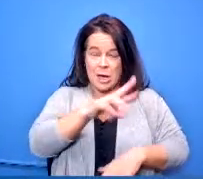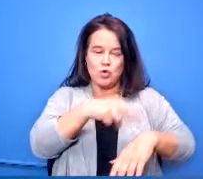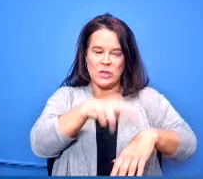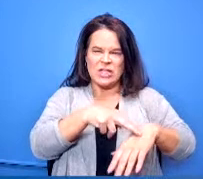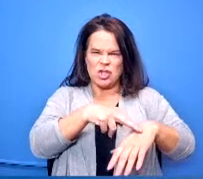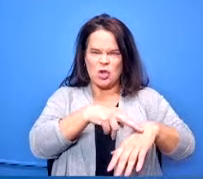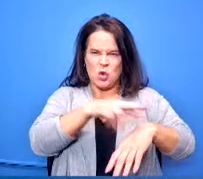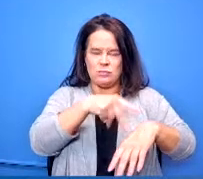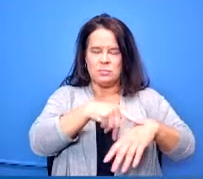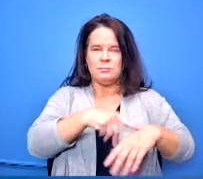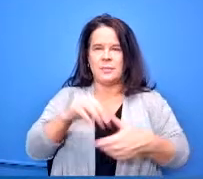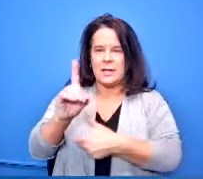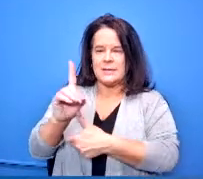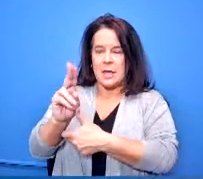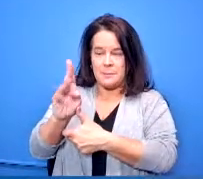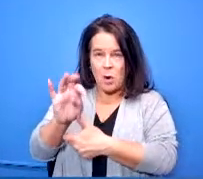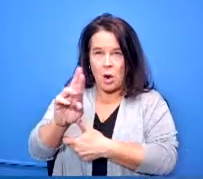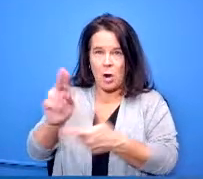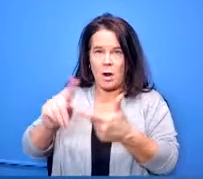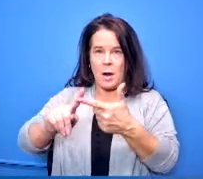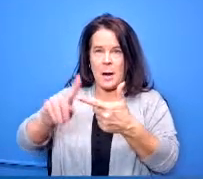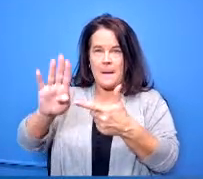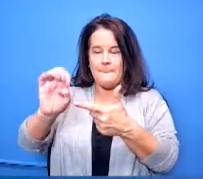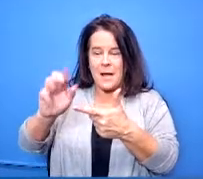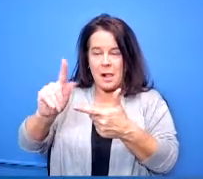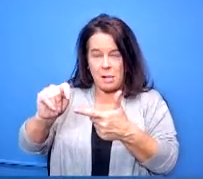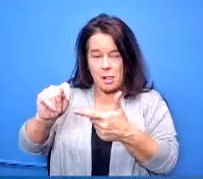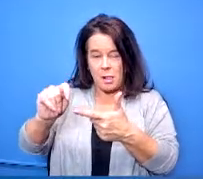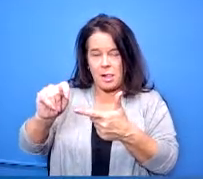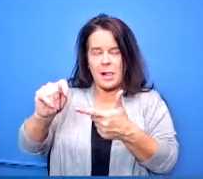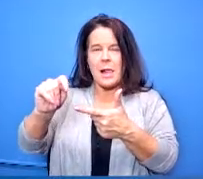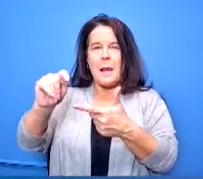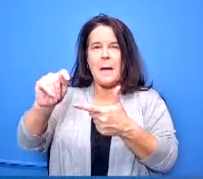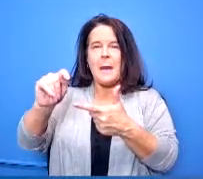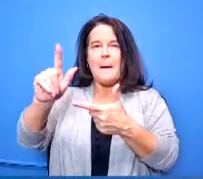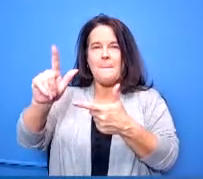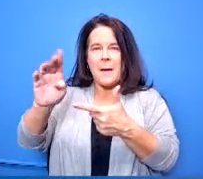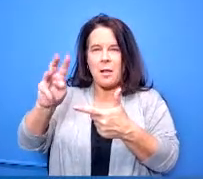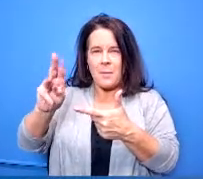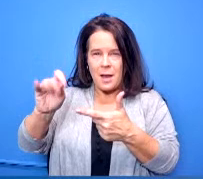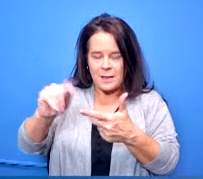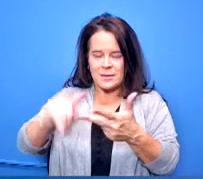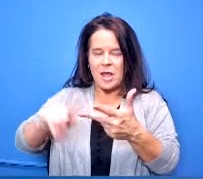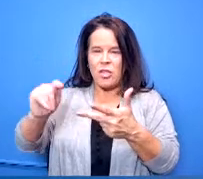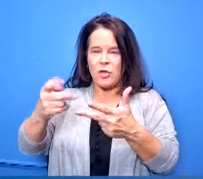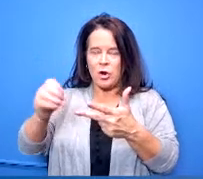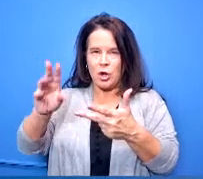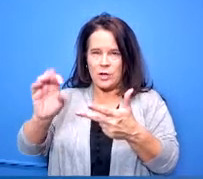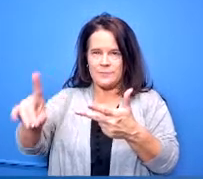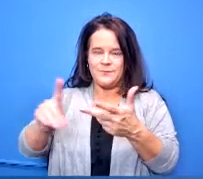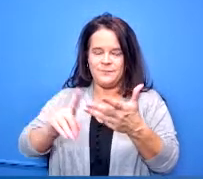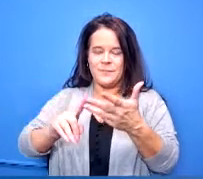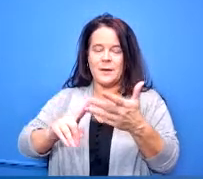belmont and thurgood marshall stem we have two career tech high schools meadowdale opponents one